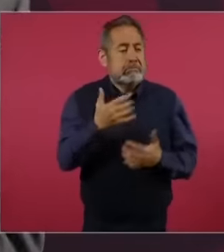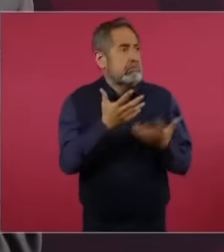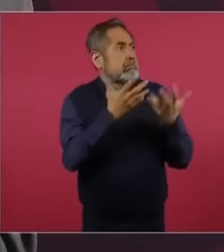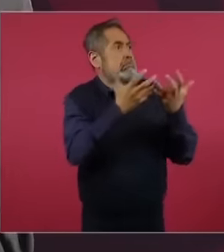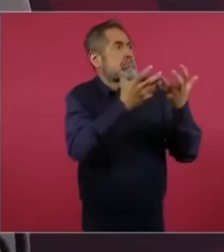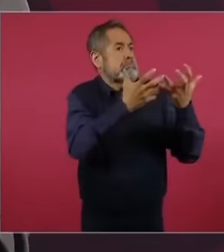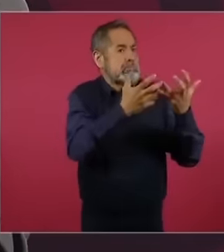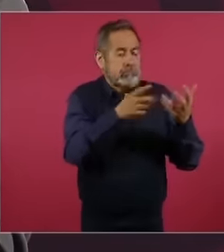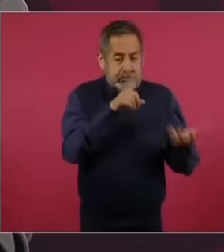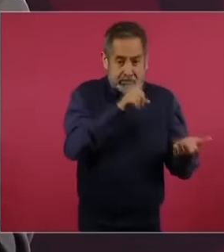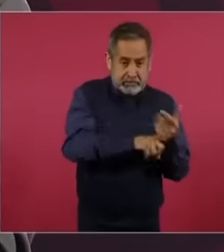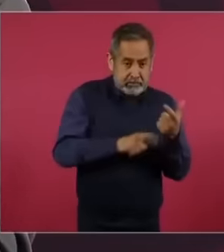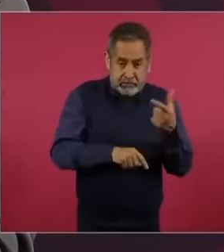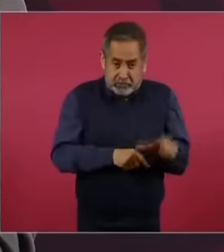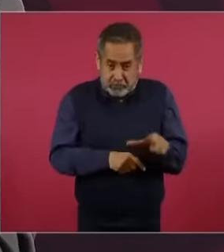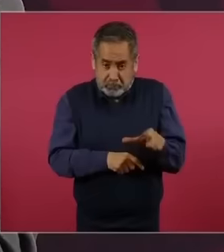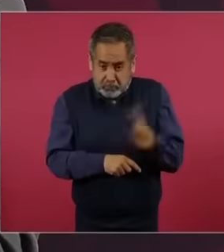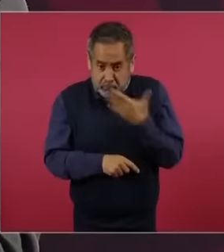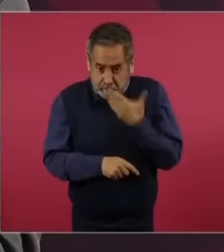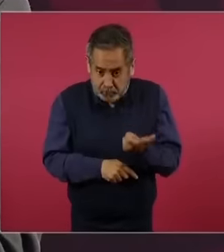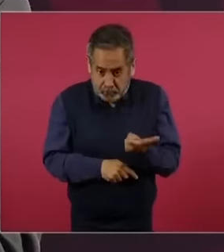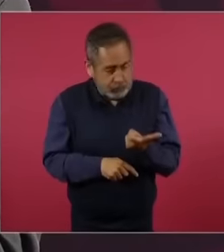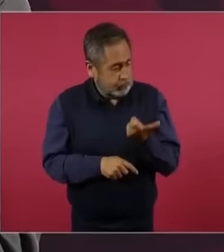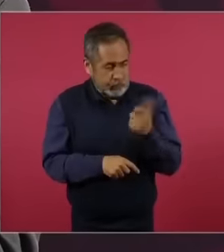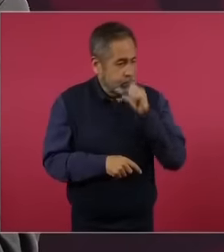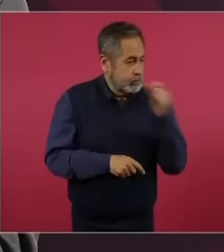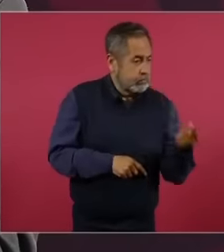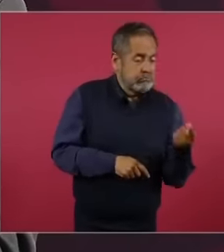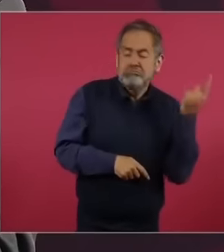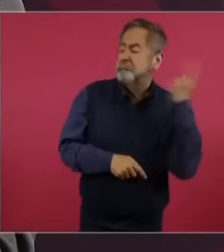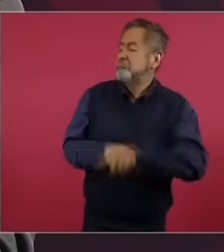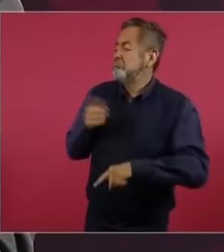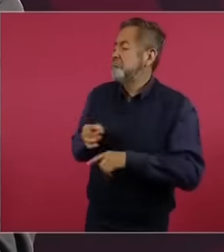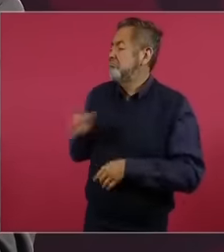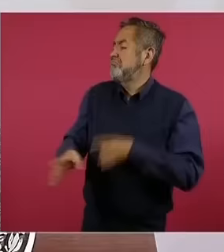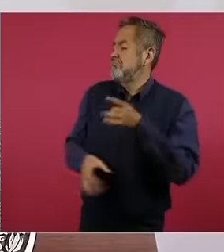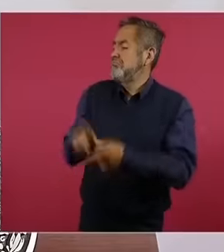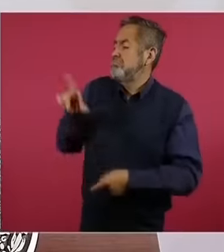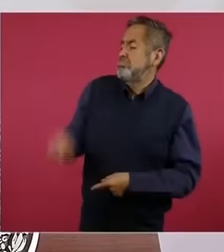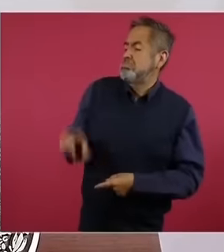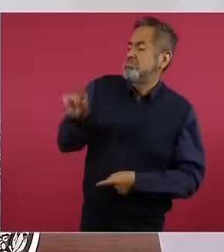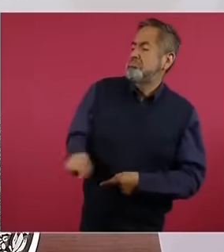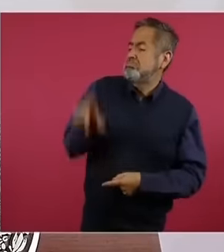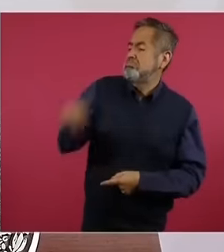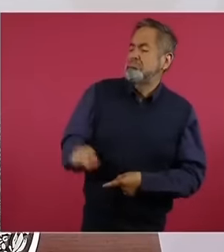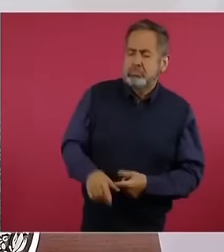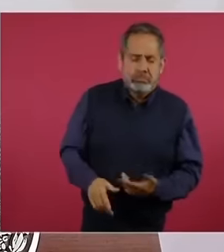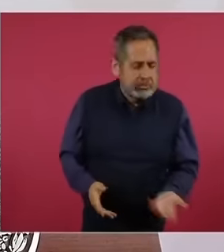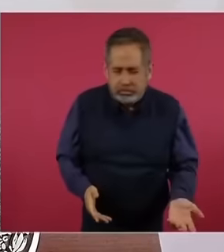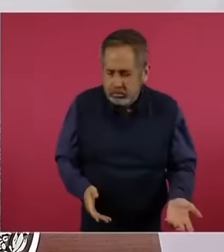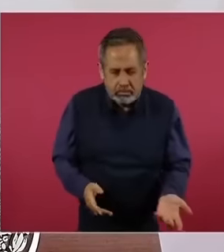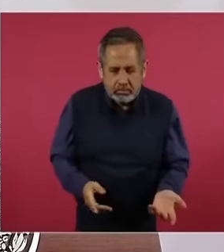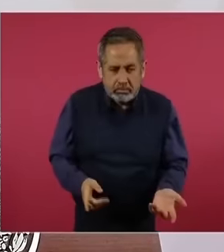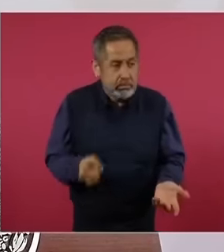have the money that potentates have